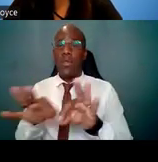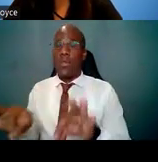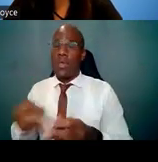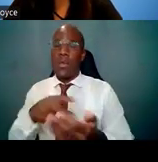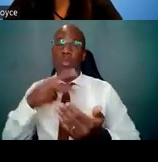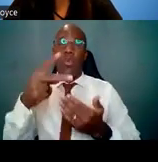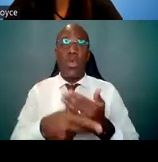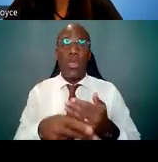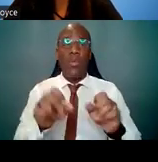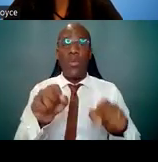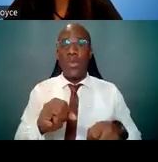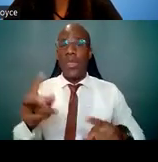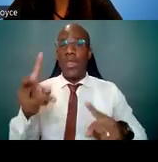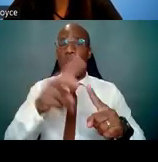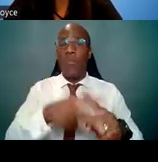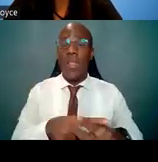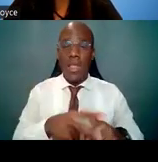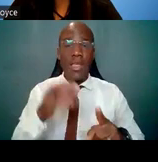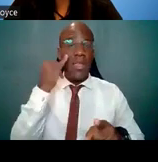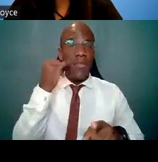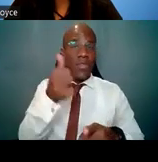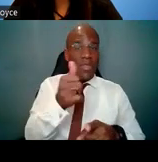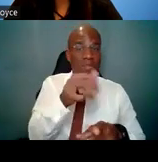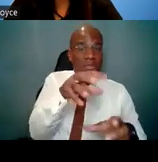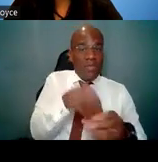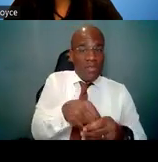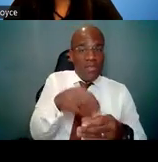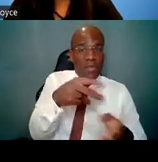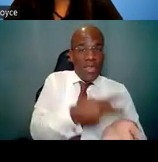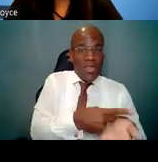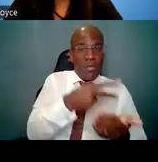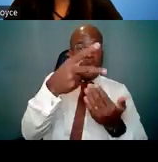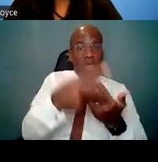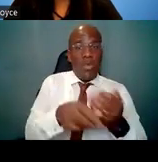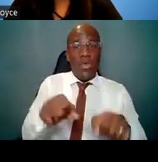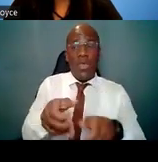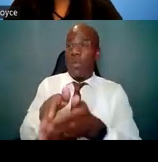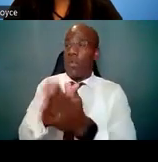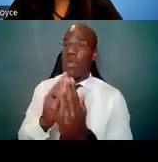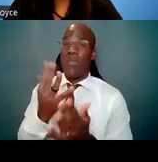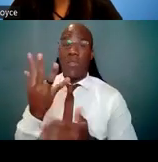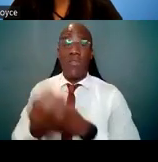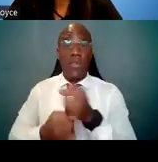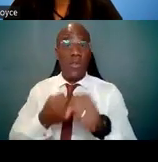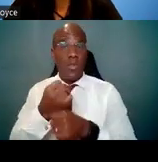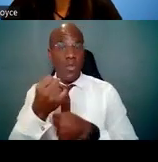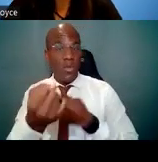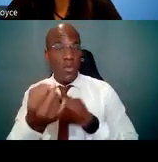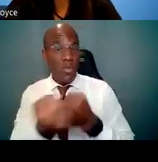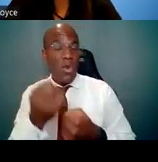if you are in a PhD program you can ask for five years, and if you're in a dual degree program, you can ask for six.